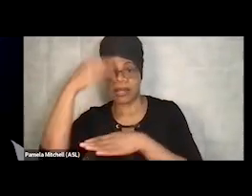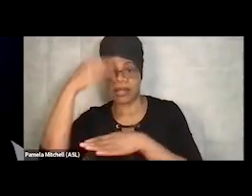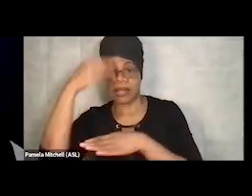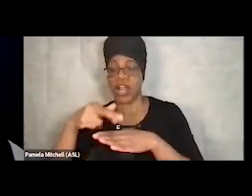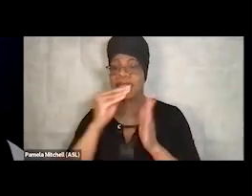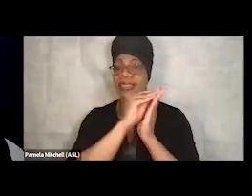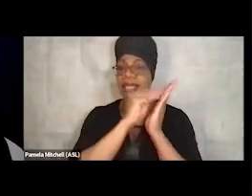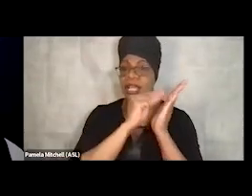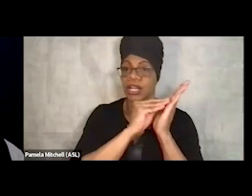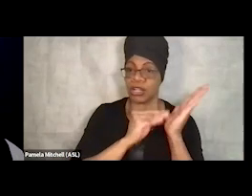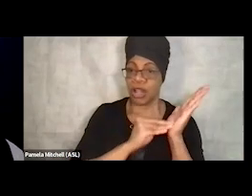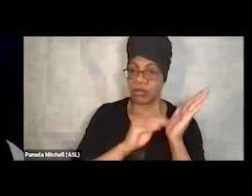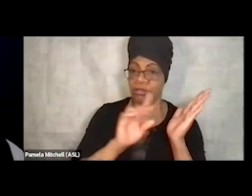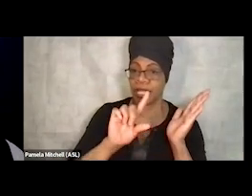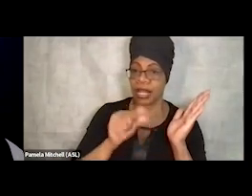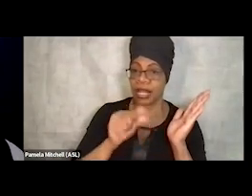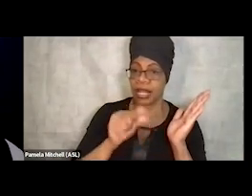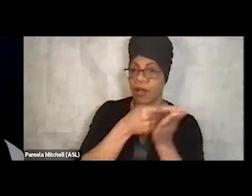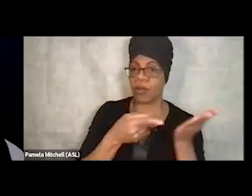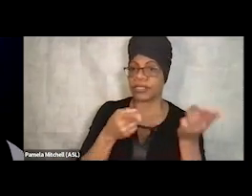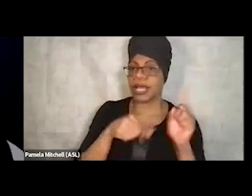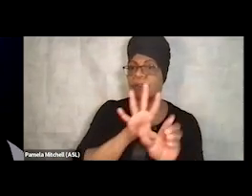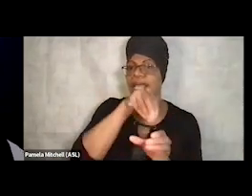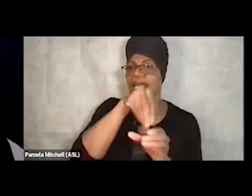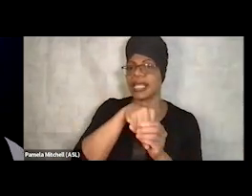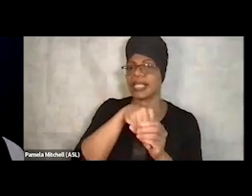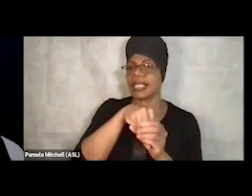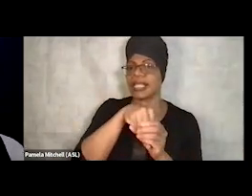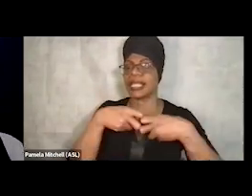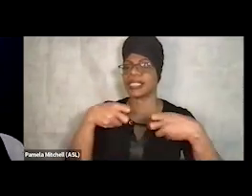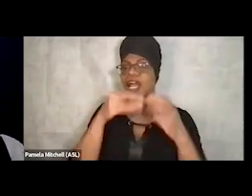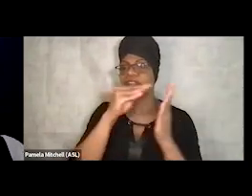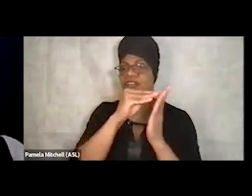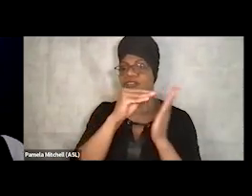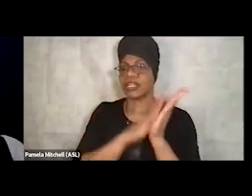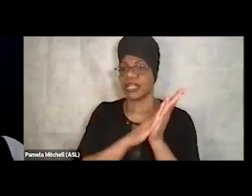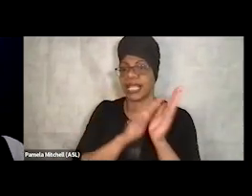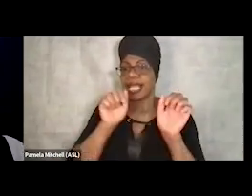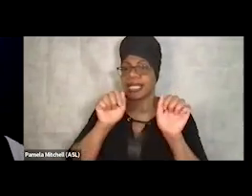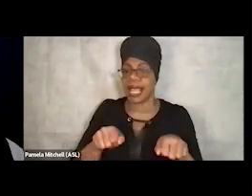in the electronic health records so that we can share that communication. And maybe somebody from Darrell's team